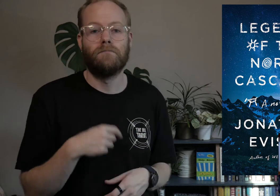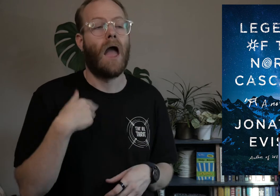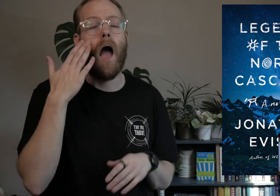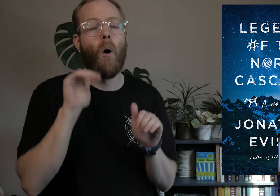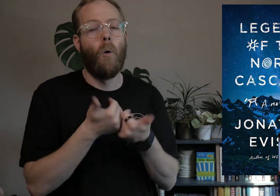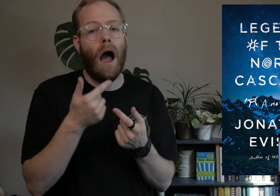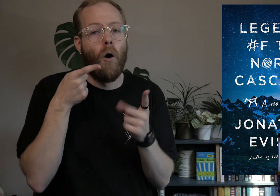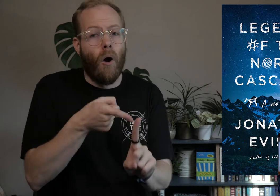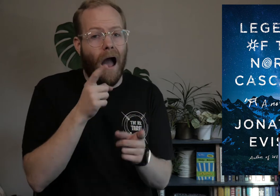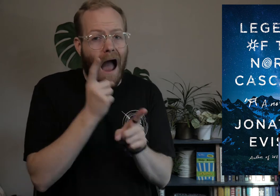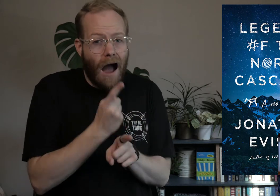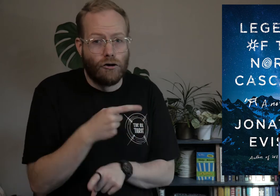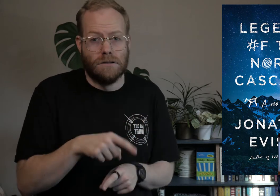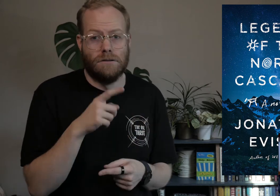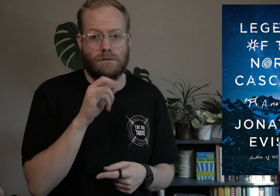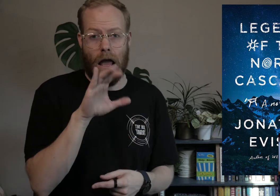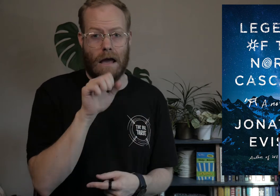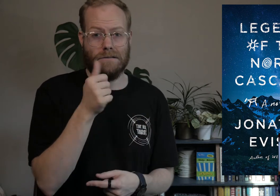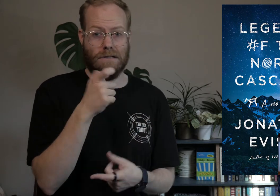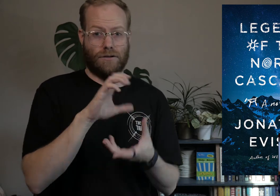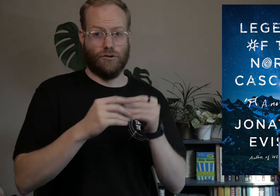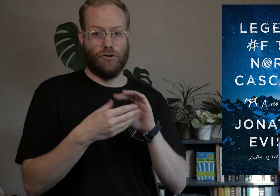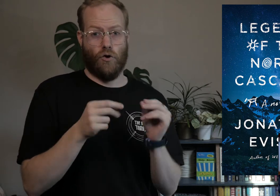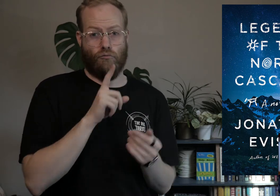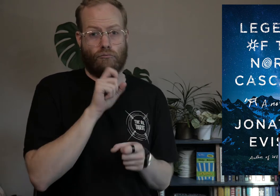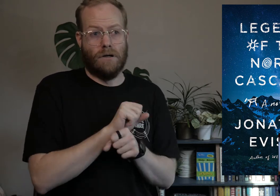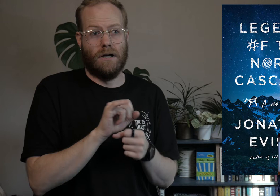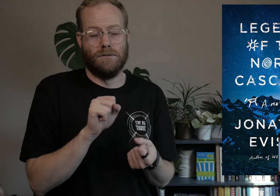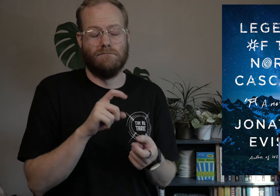I don’t know how accurate the Ice Age story really is,